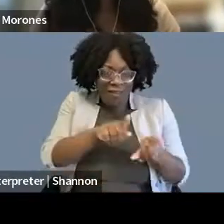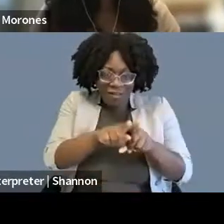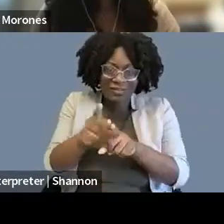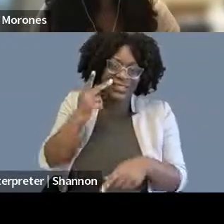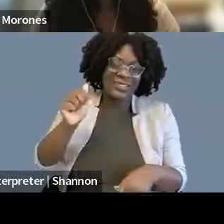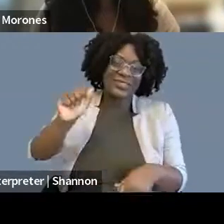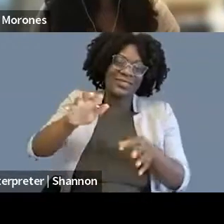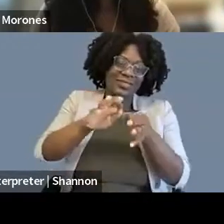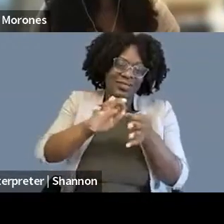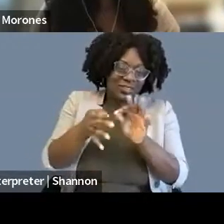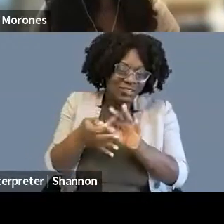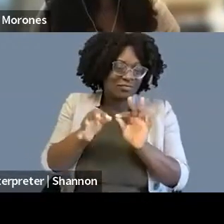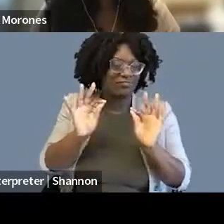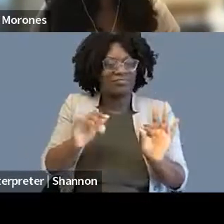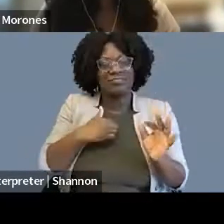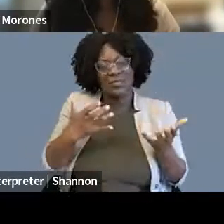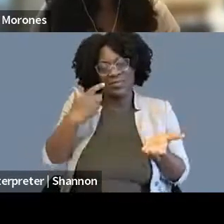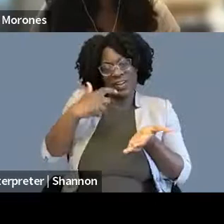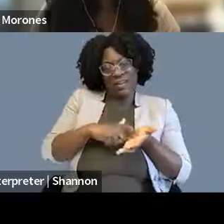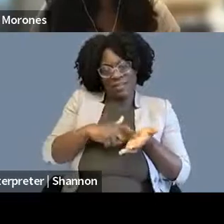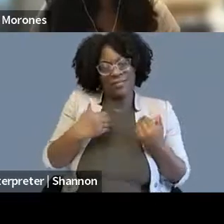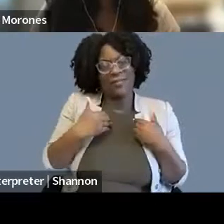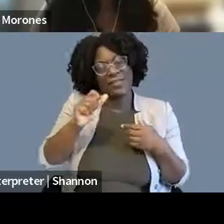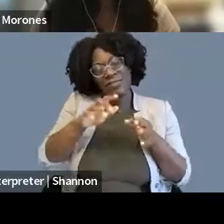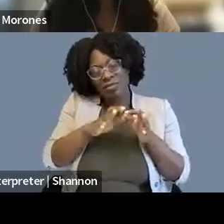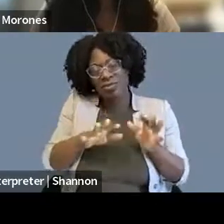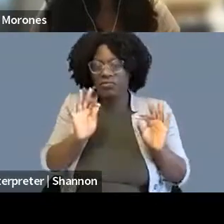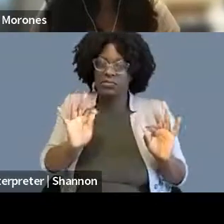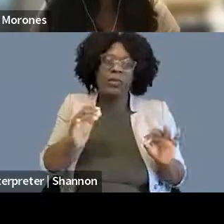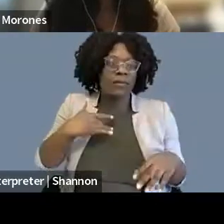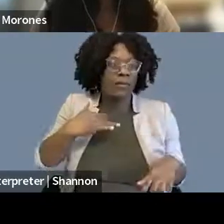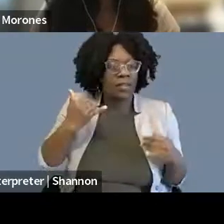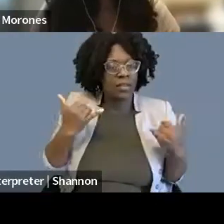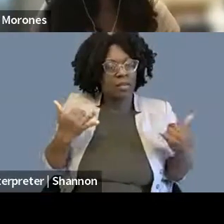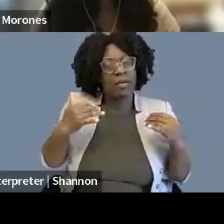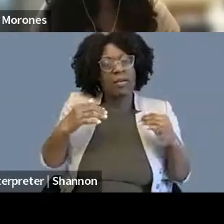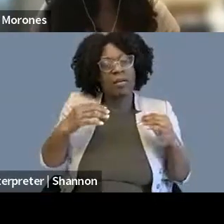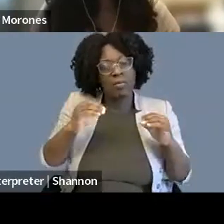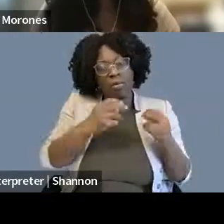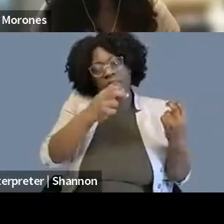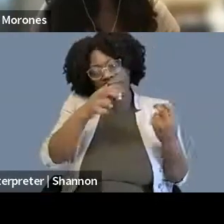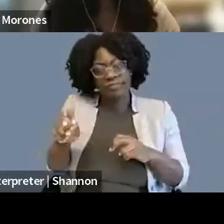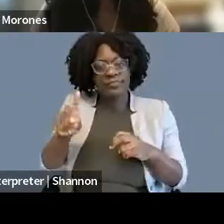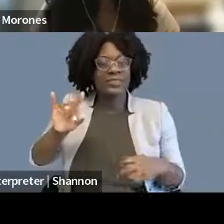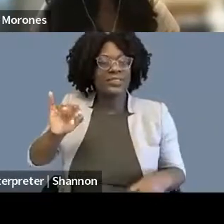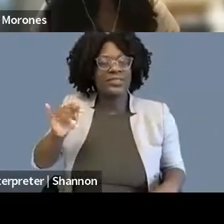I just want to acknowledge that, I think that the more in this digital and surreal digital space